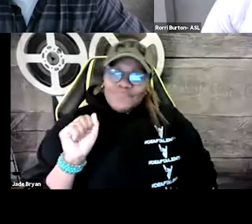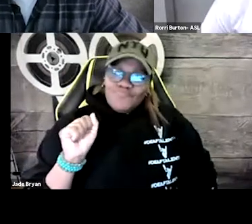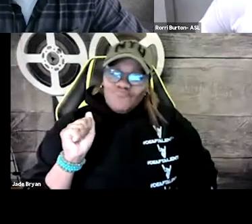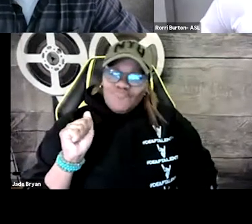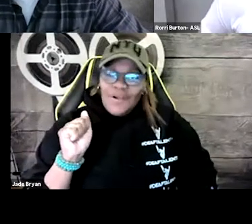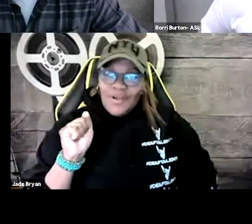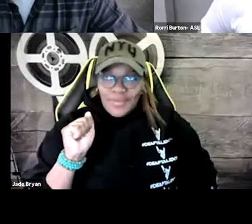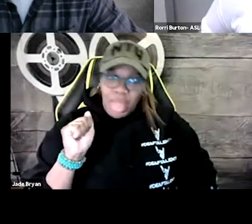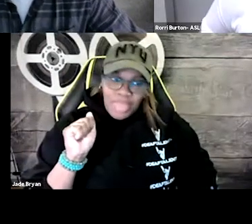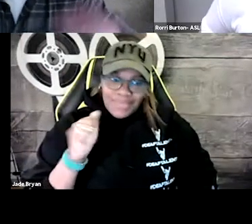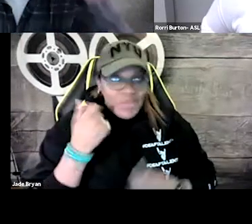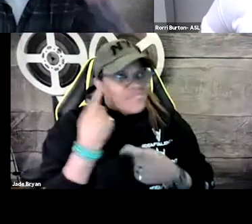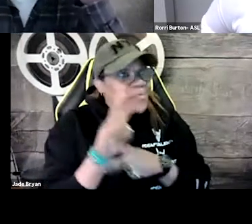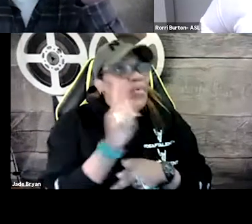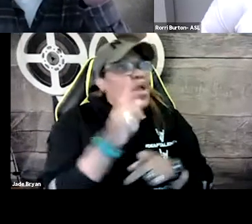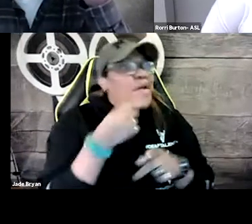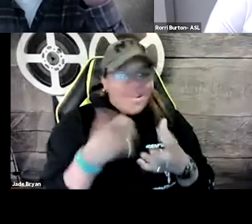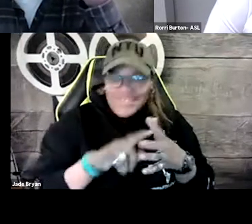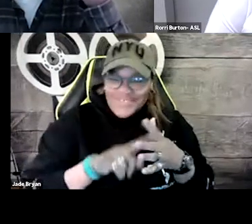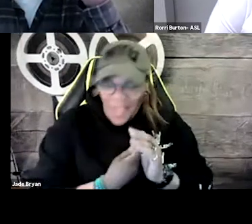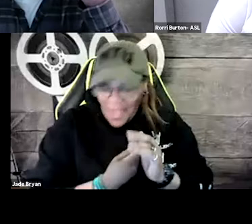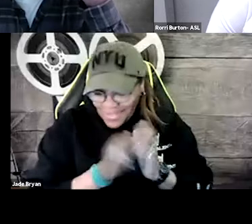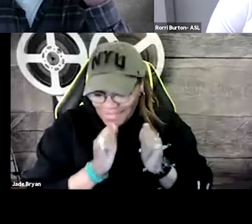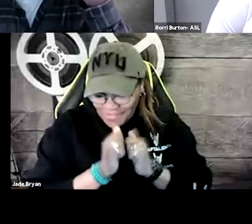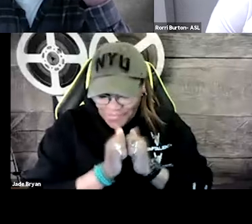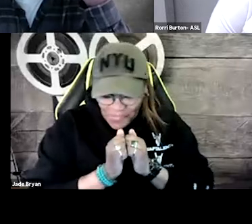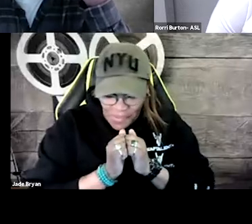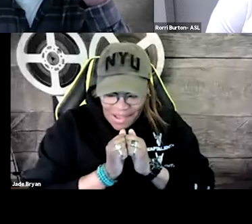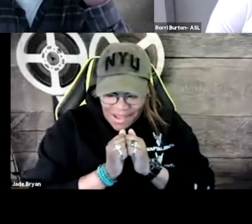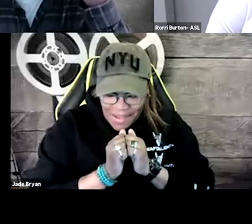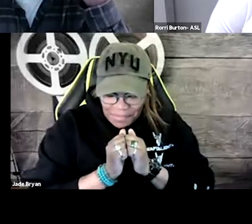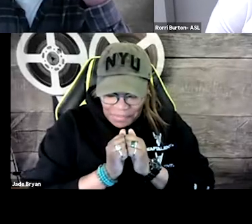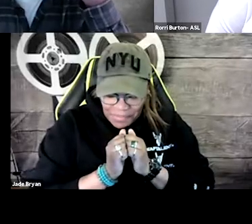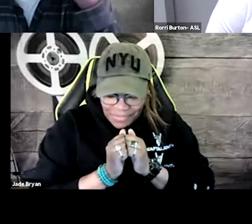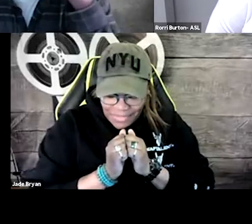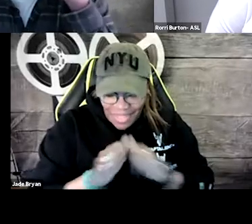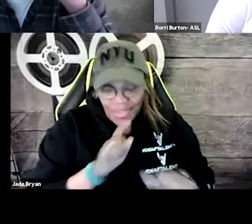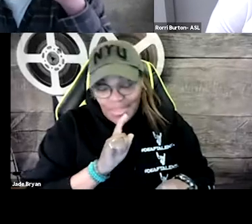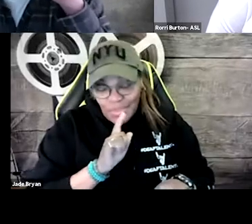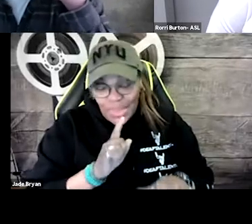Jade is saying, Well, I don't even know where to start with this one.